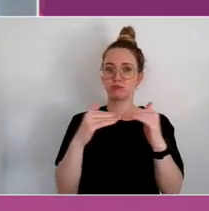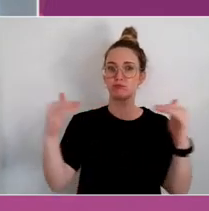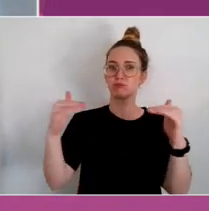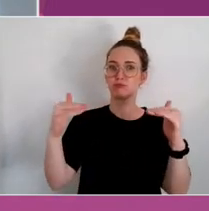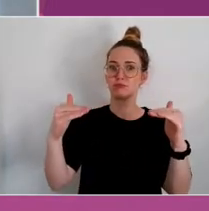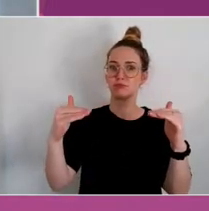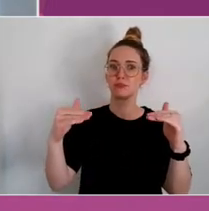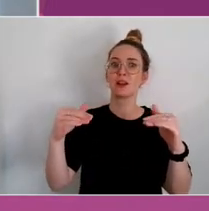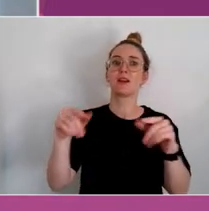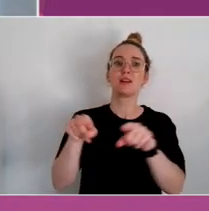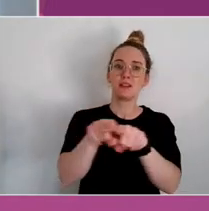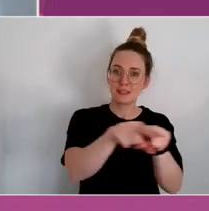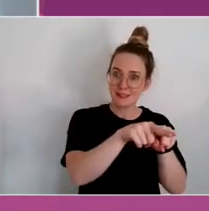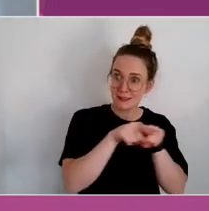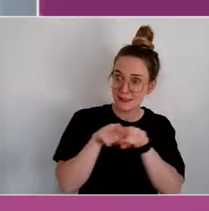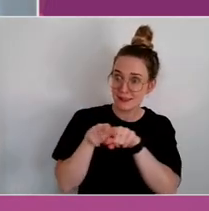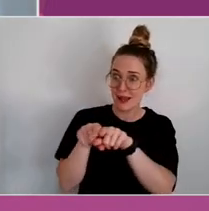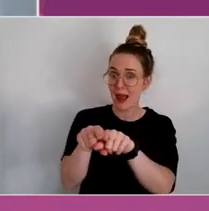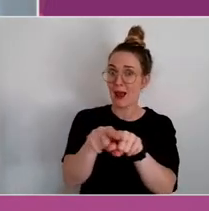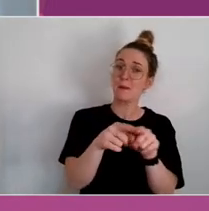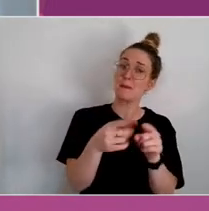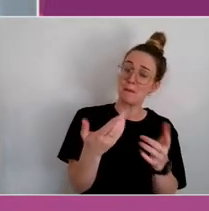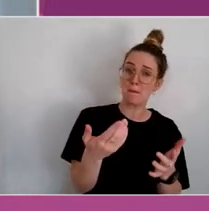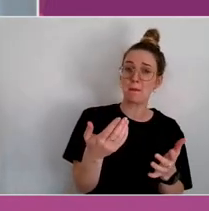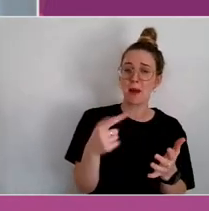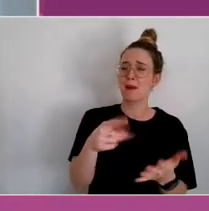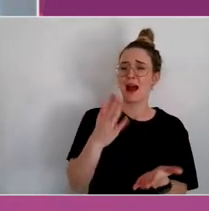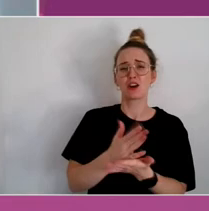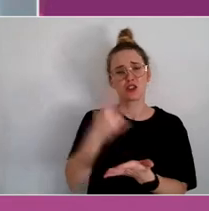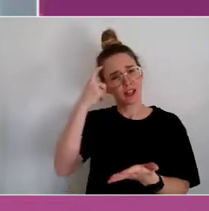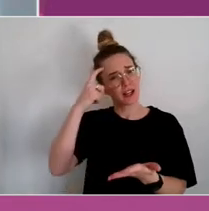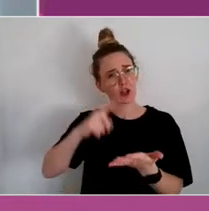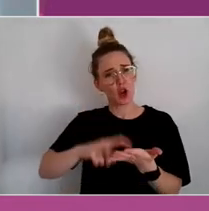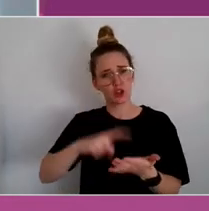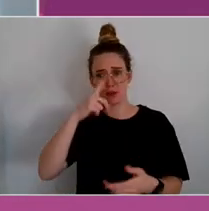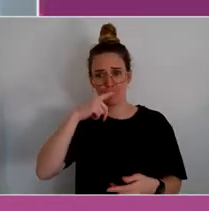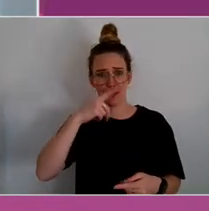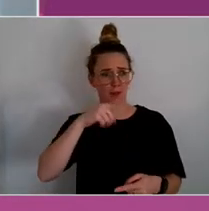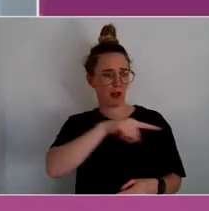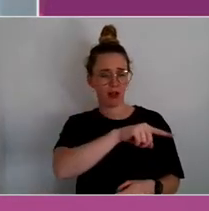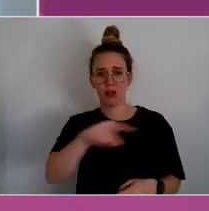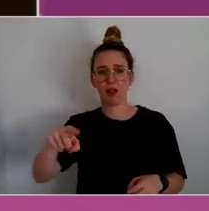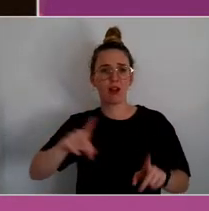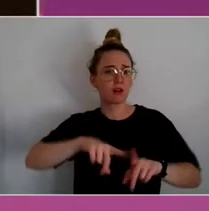the same, but actually acknowledging that people come from different places, and meeting